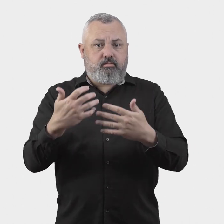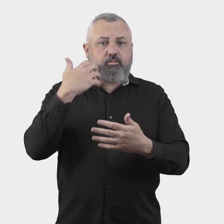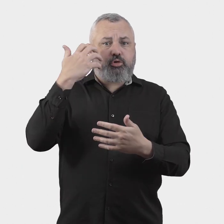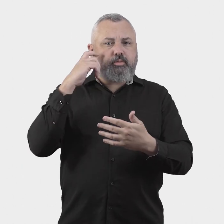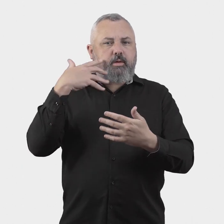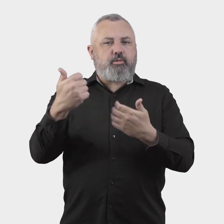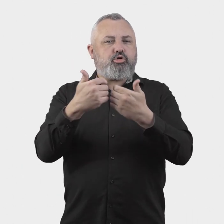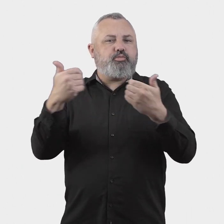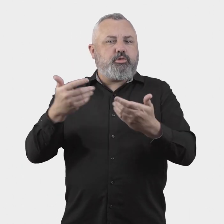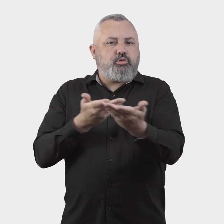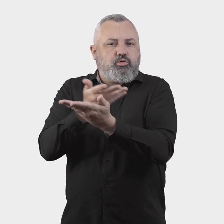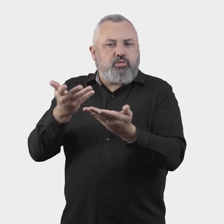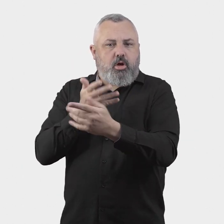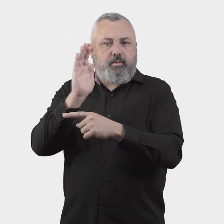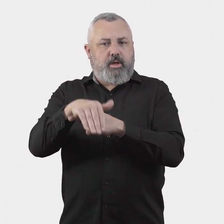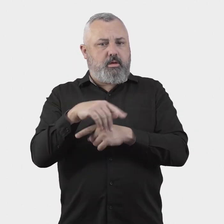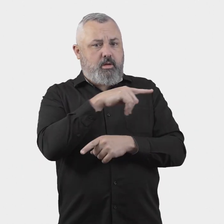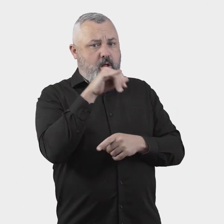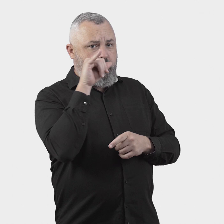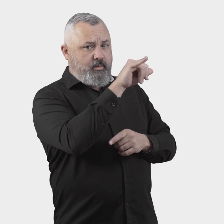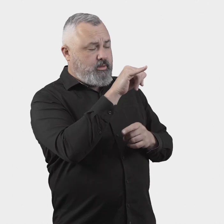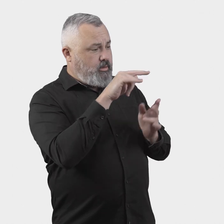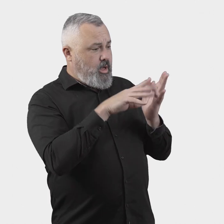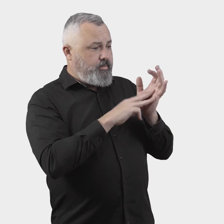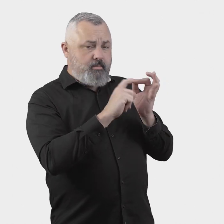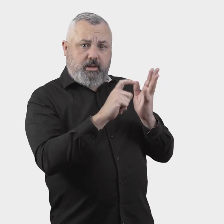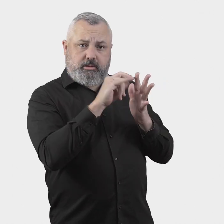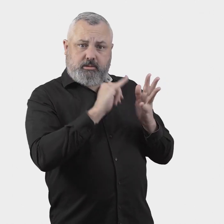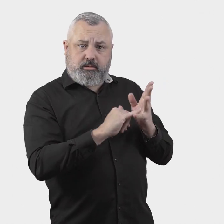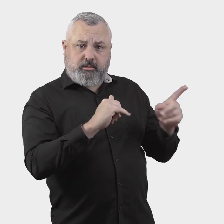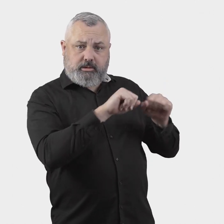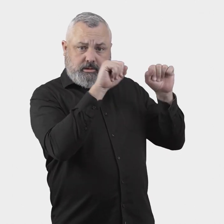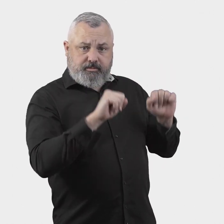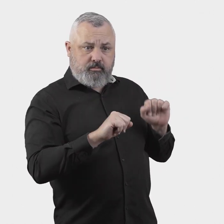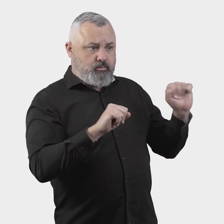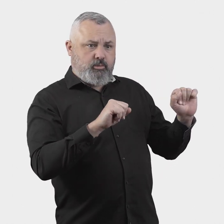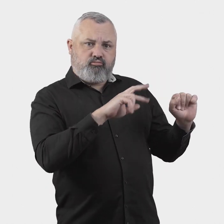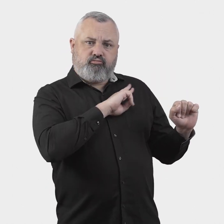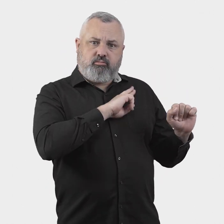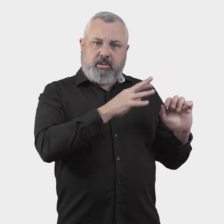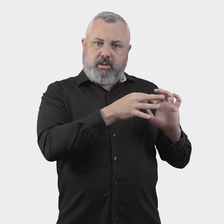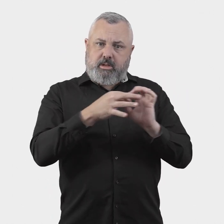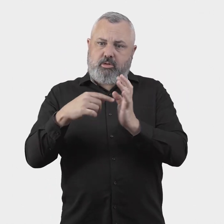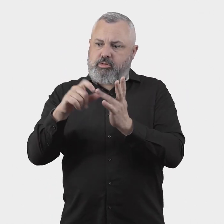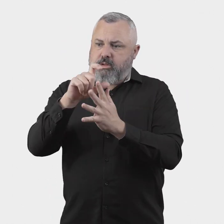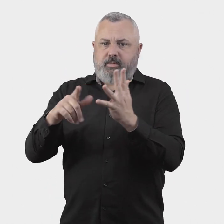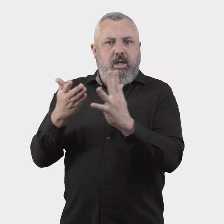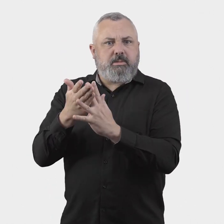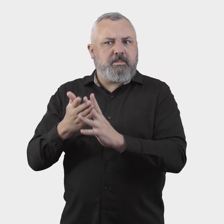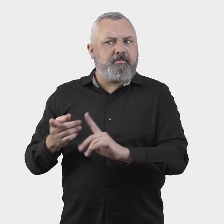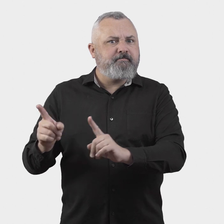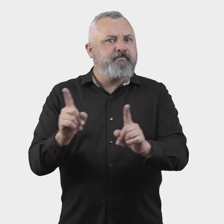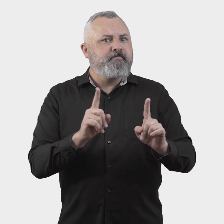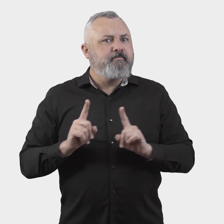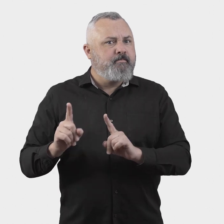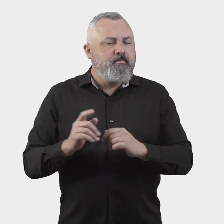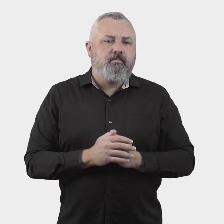future consultation on the ombuds scheme’s role in relation to disability access.